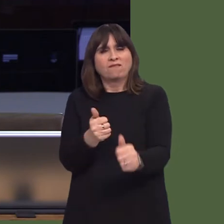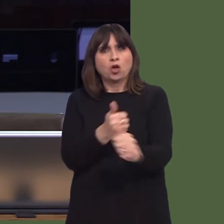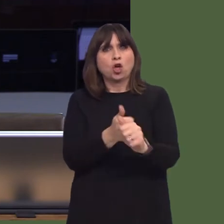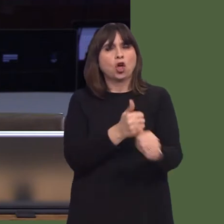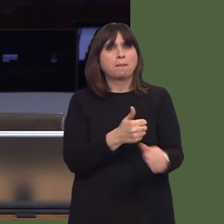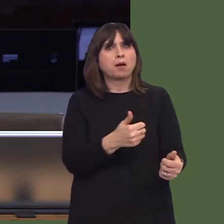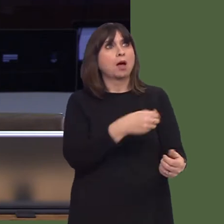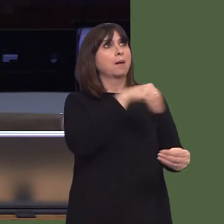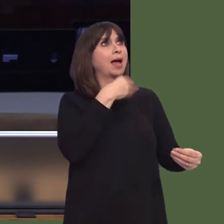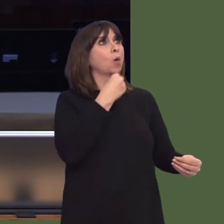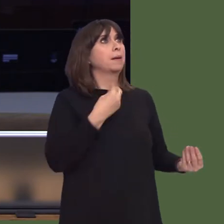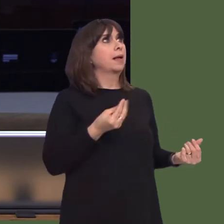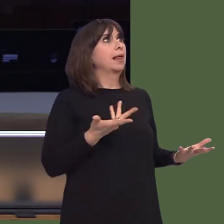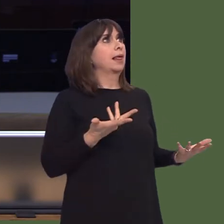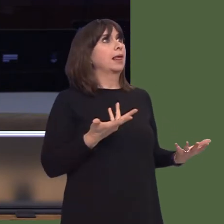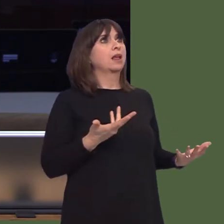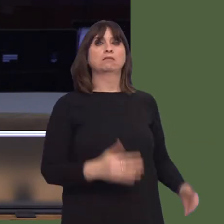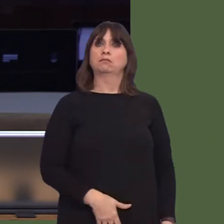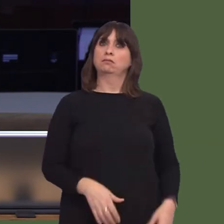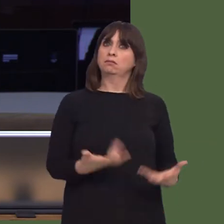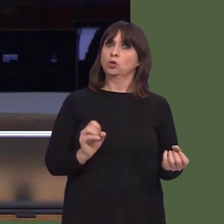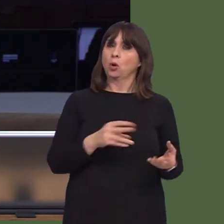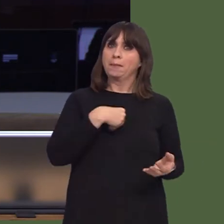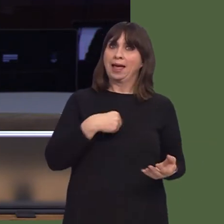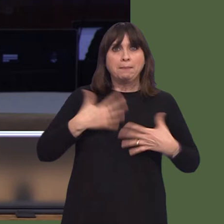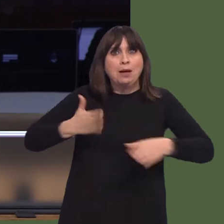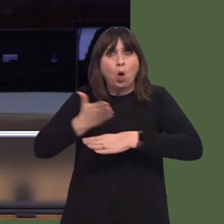social care found that there was a plethora of national boards overseeing work programmes